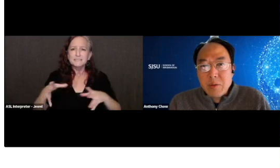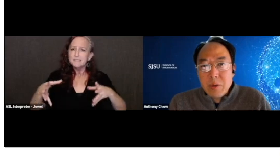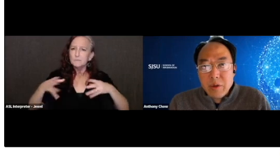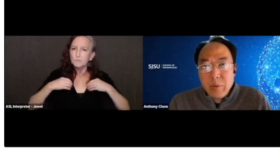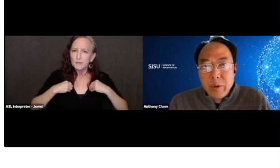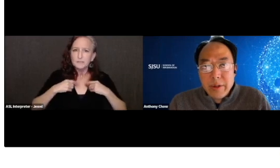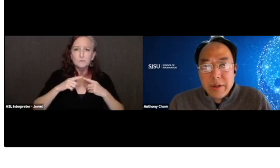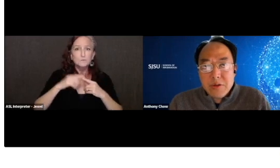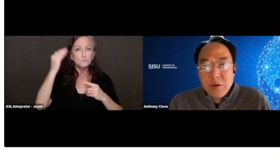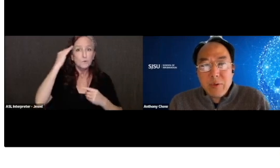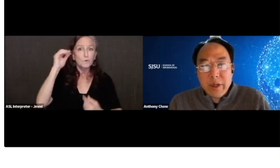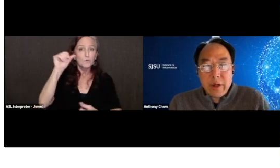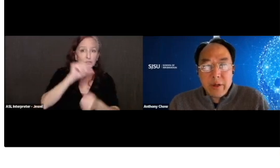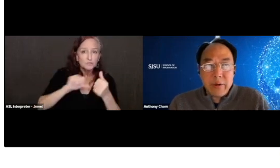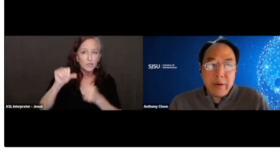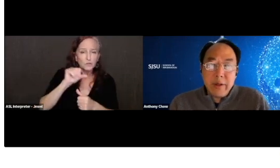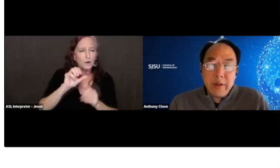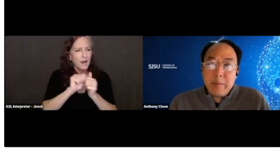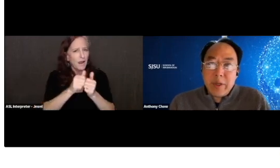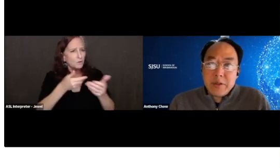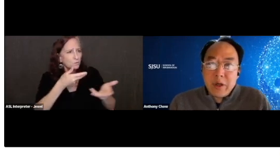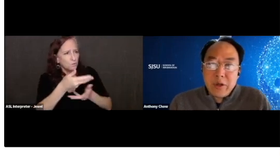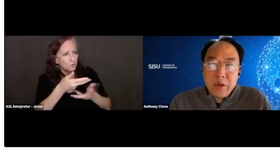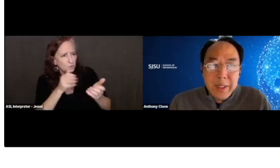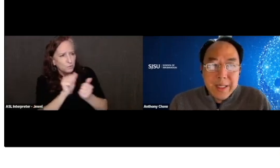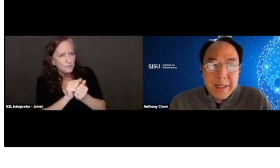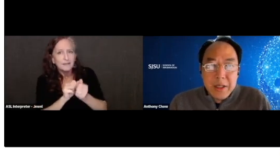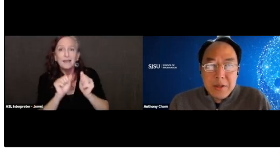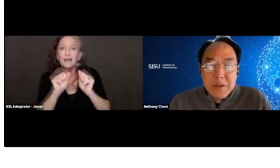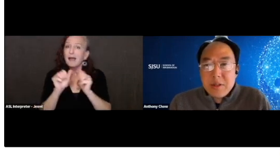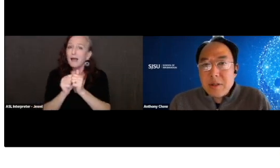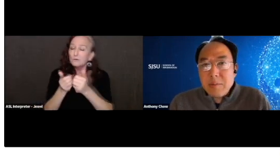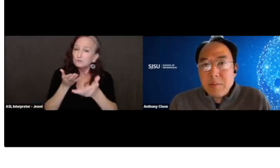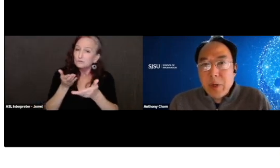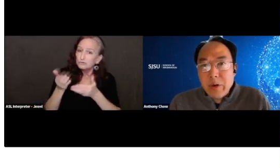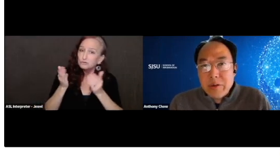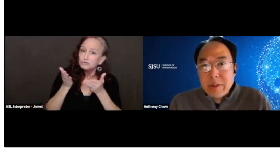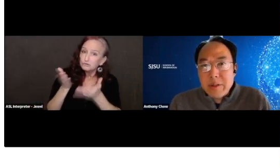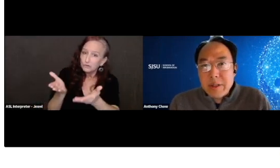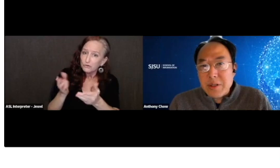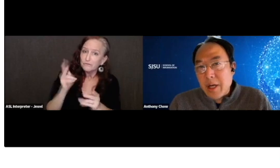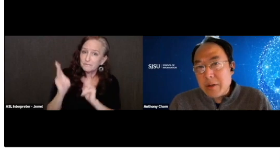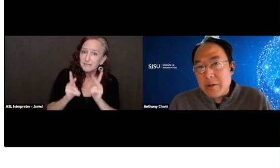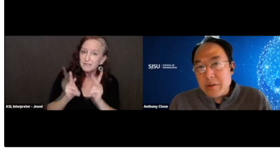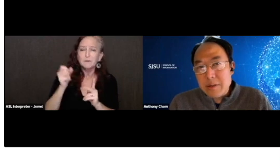to work with and serve one another based on our unique needs, barriers, and challenges.